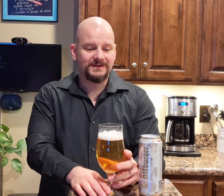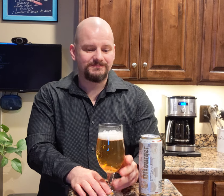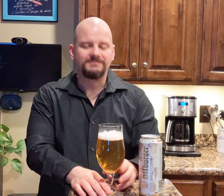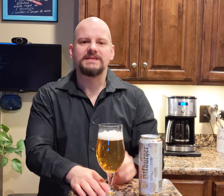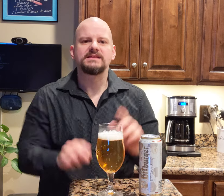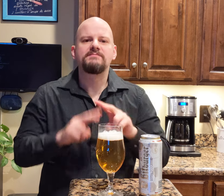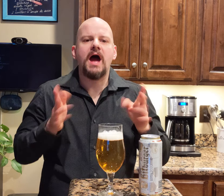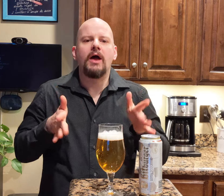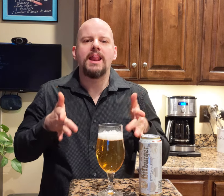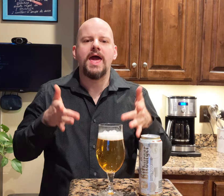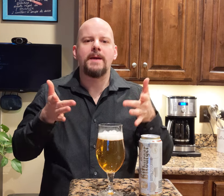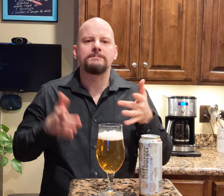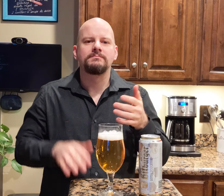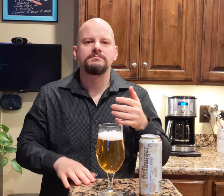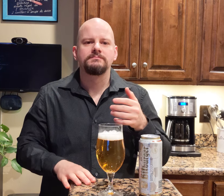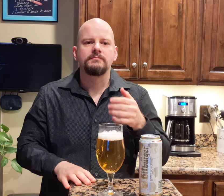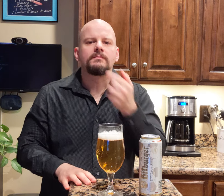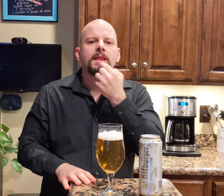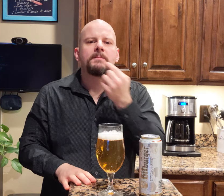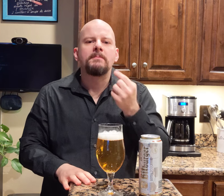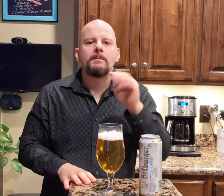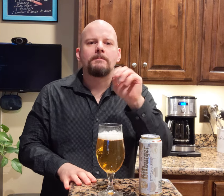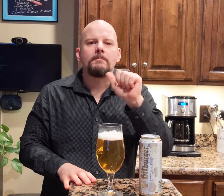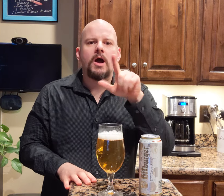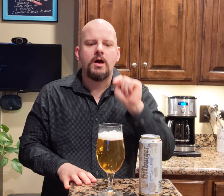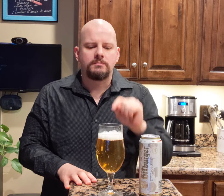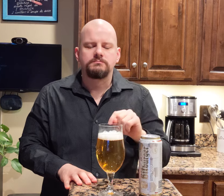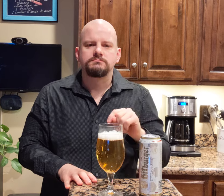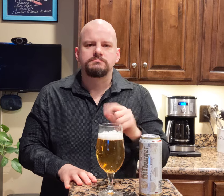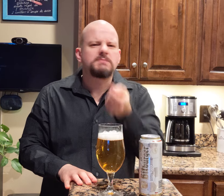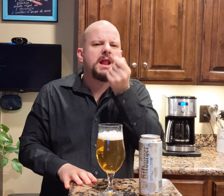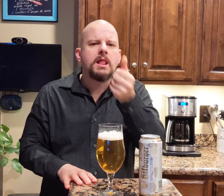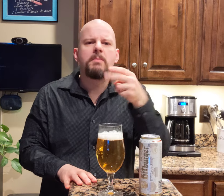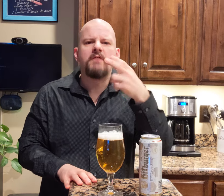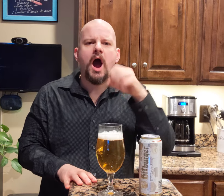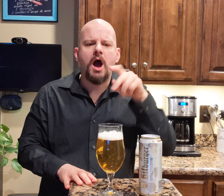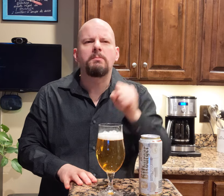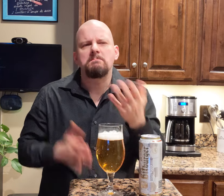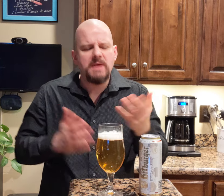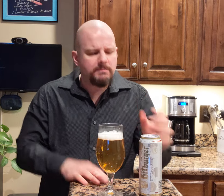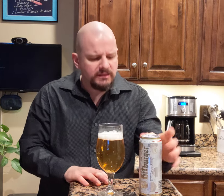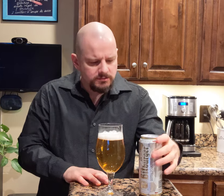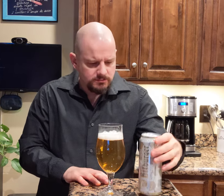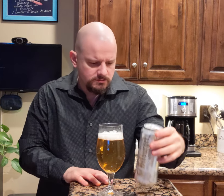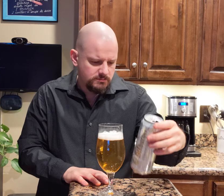It's very light and it has a malt taste. Maybe it has a little of hops.